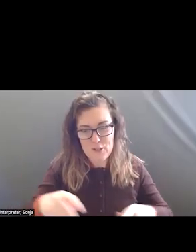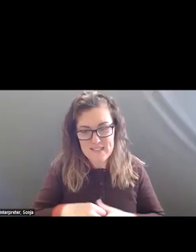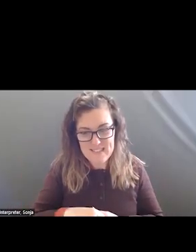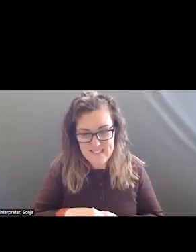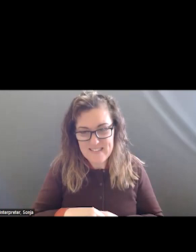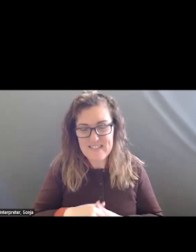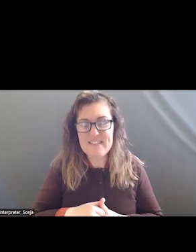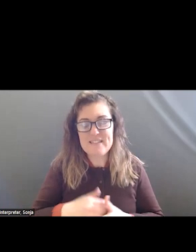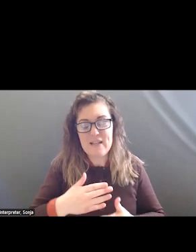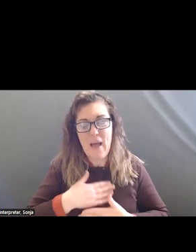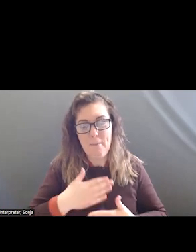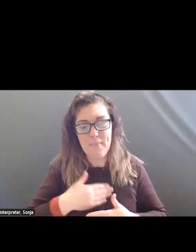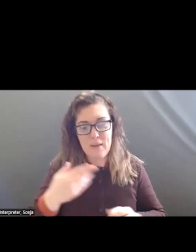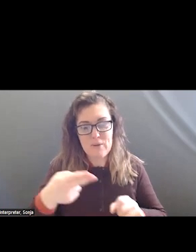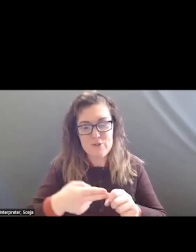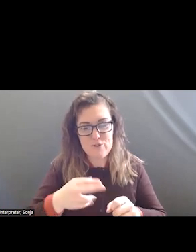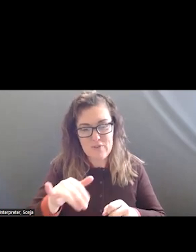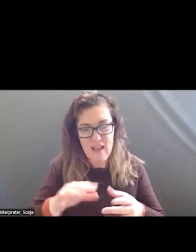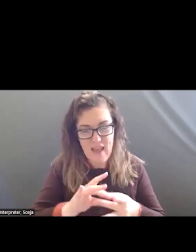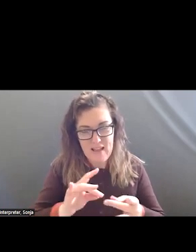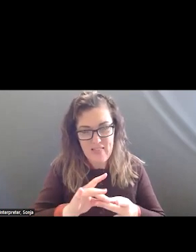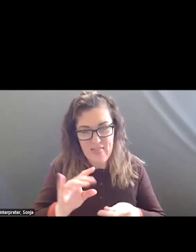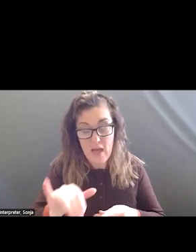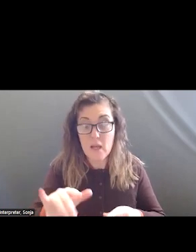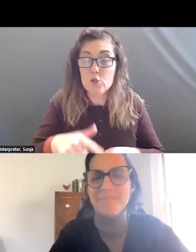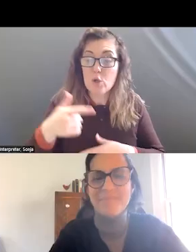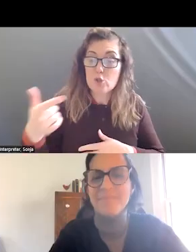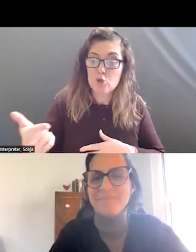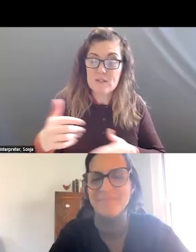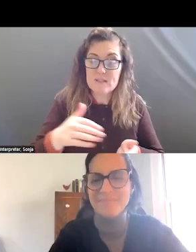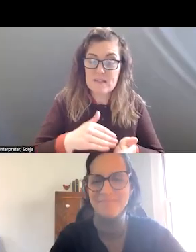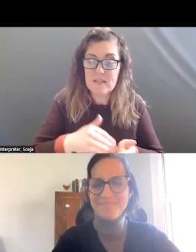THAT IN THERE. NOW AN UPDATE FROM NASMHPD.